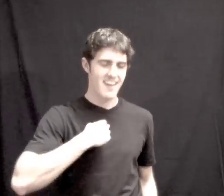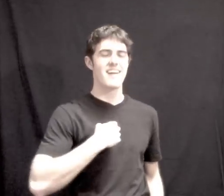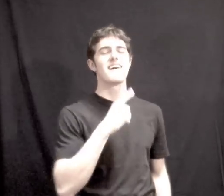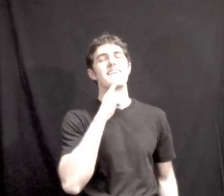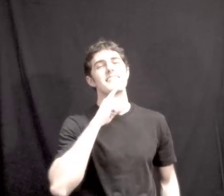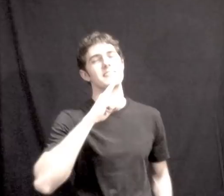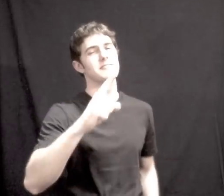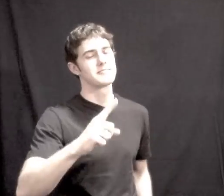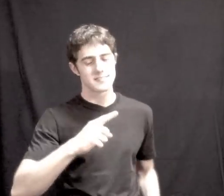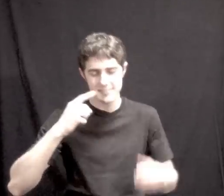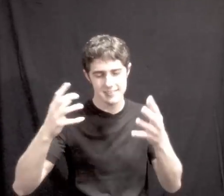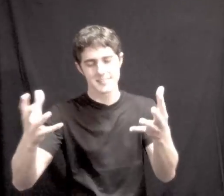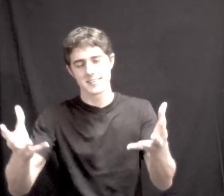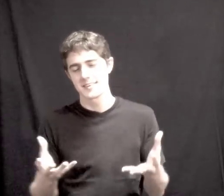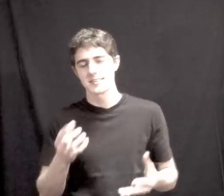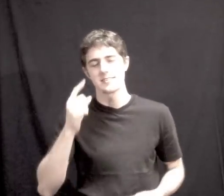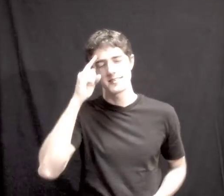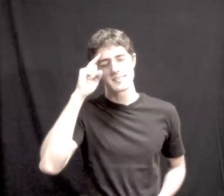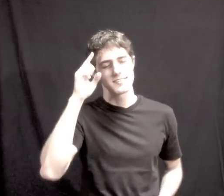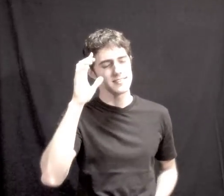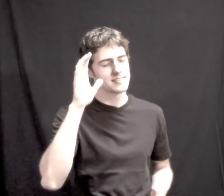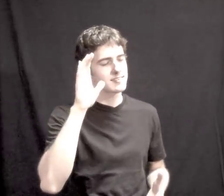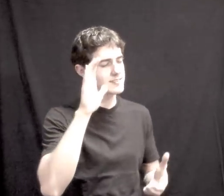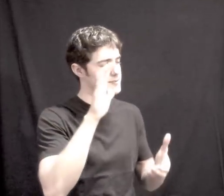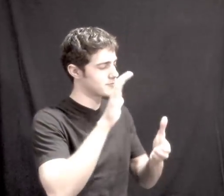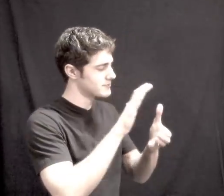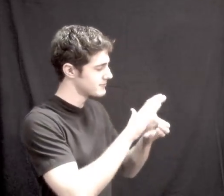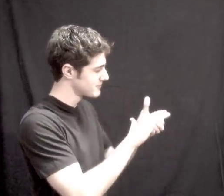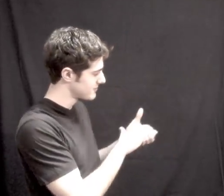I'd like to make myself believe I REALLY WANT BELIEVE